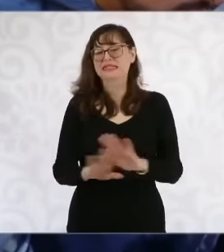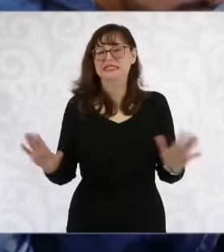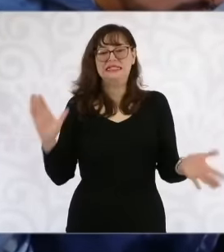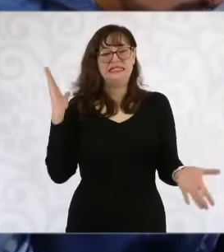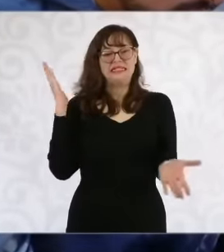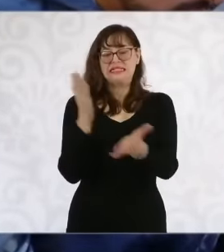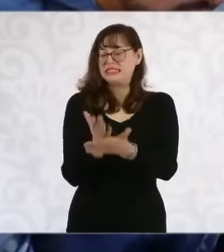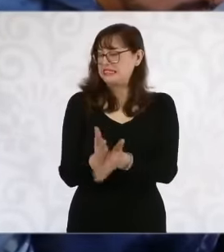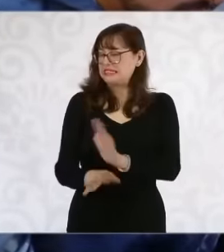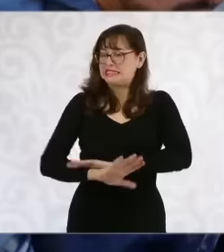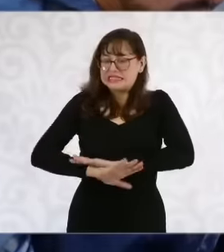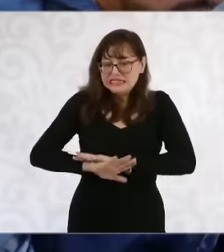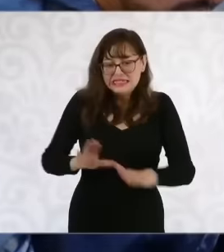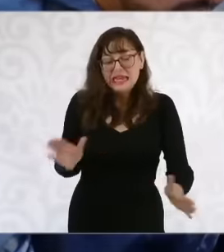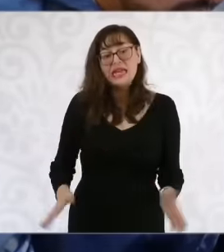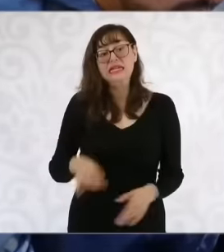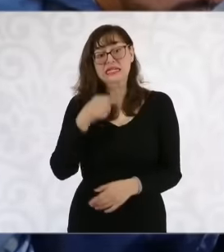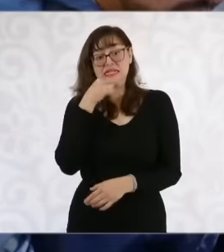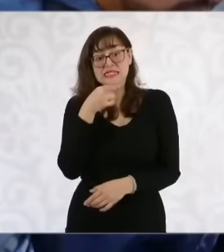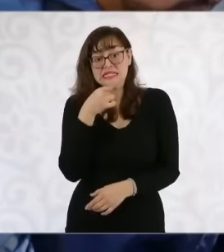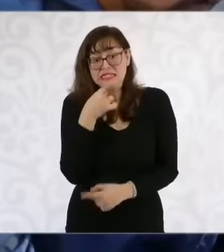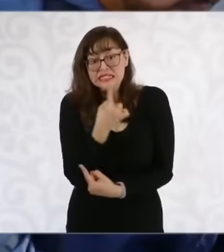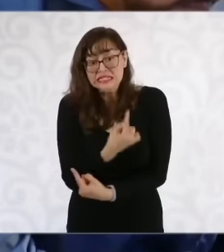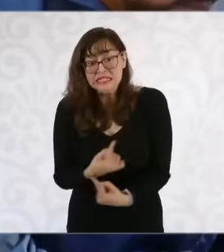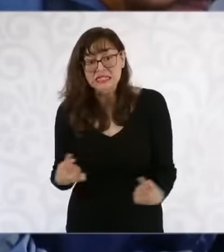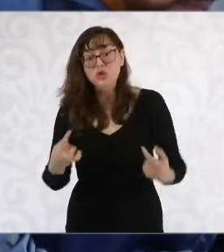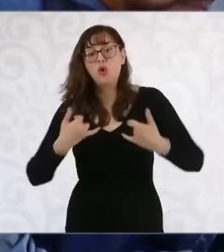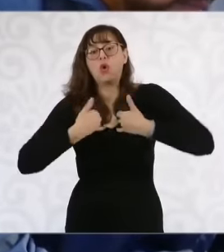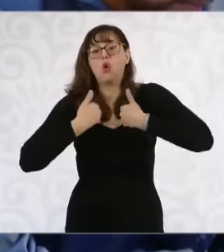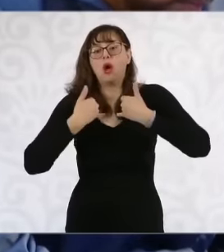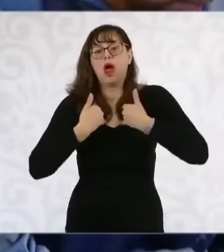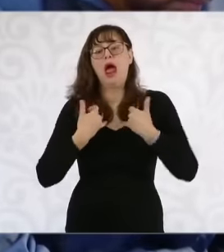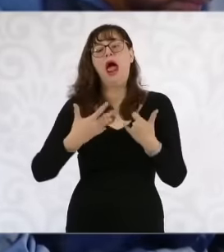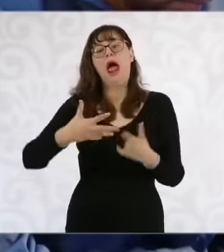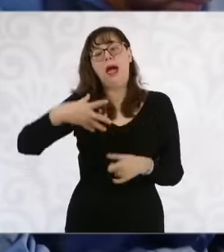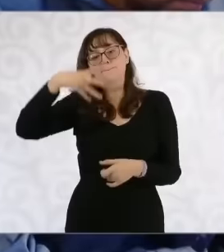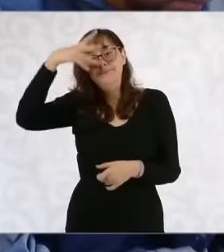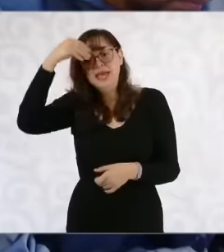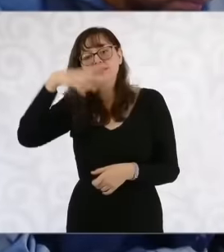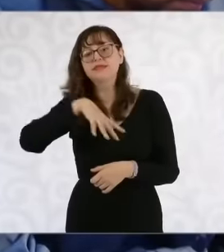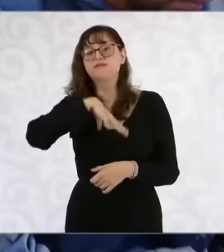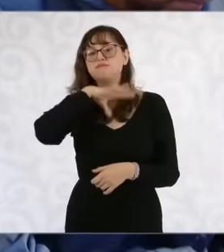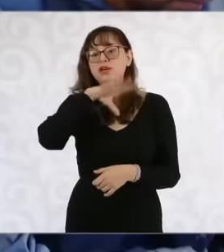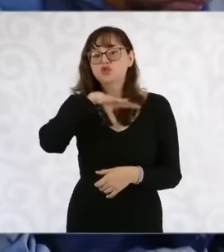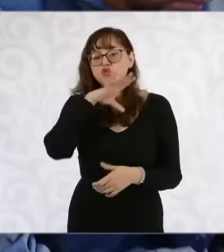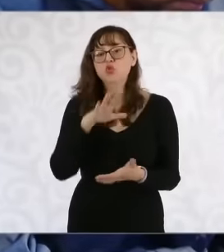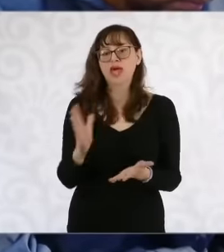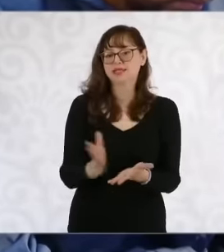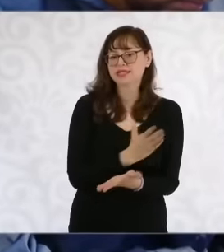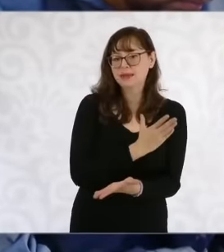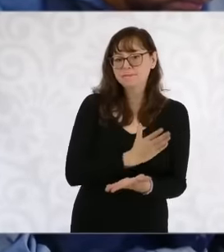garbage comes out in parallel, that children and young people learn to separate, that we do something for the environment